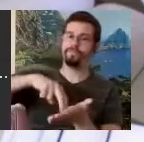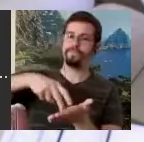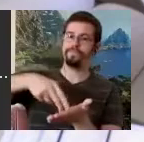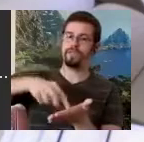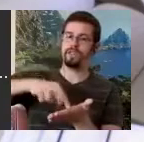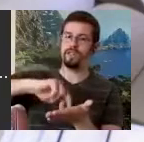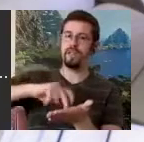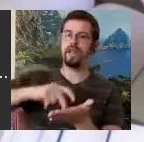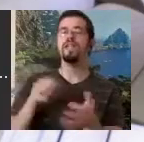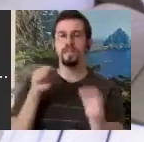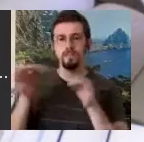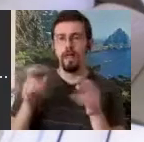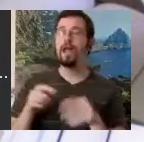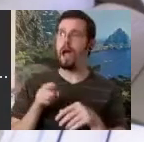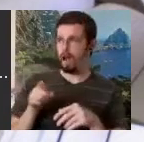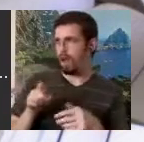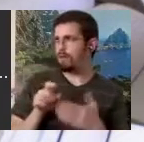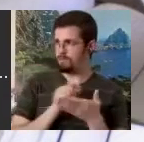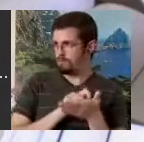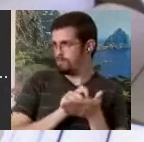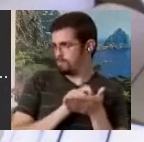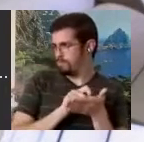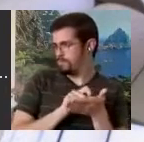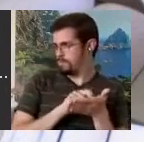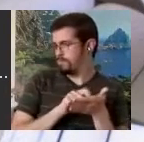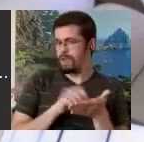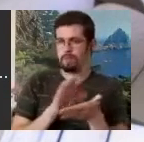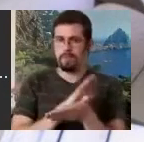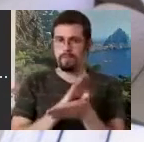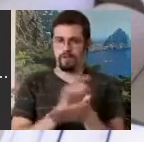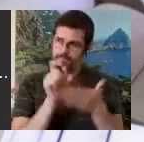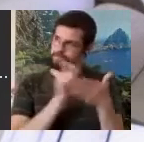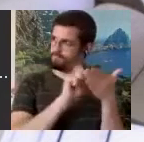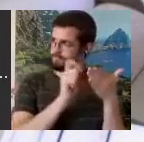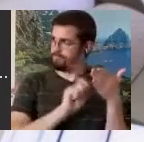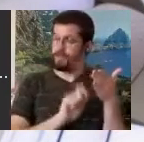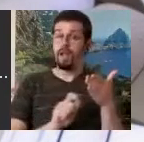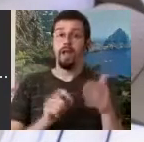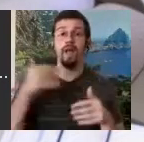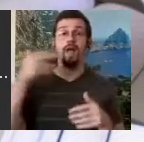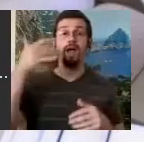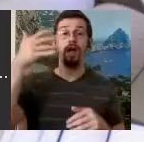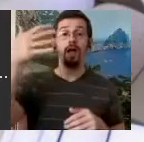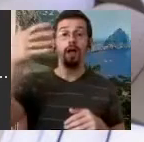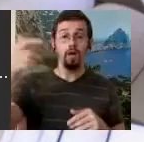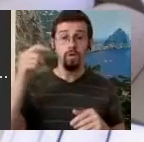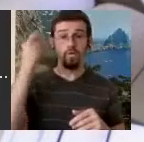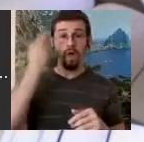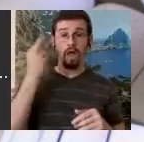she did. And over time, I realized that my stick figure notation system, which